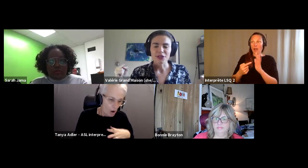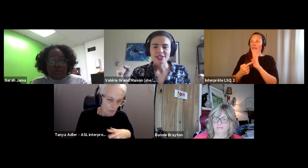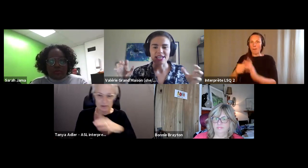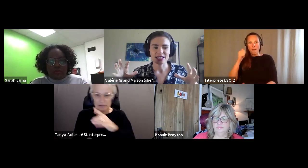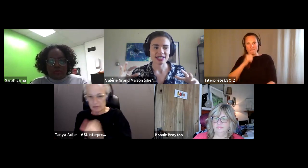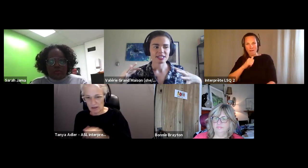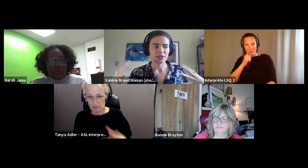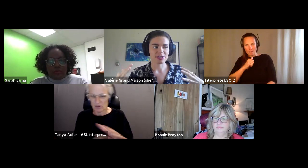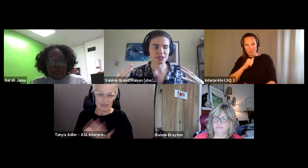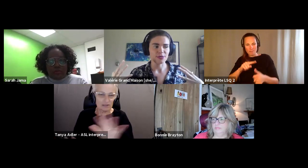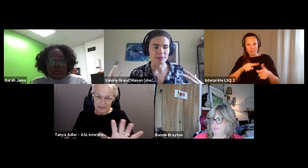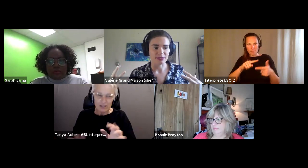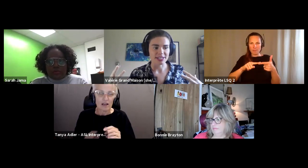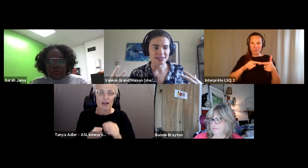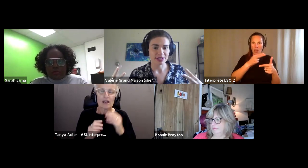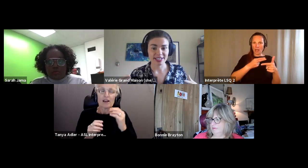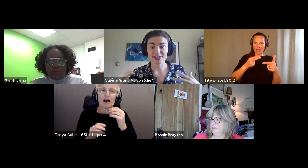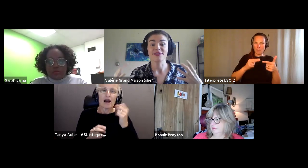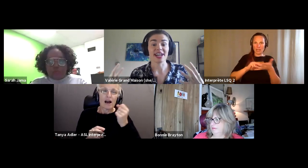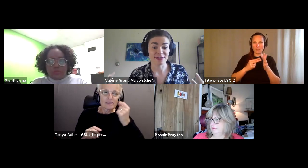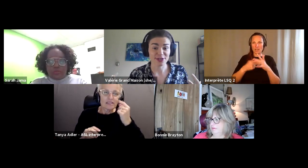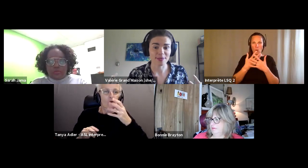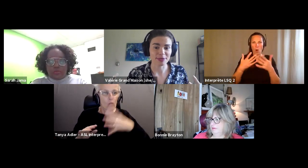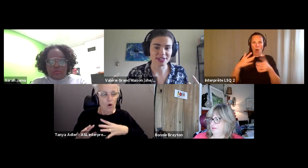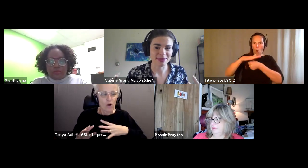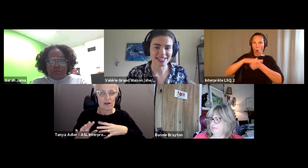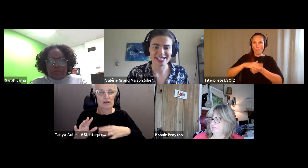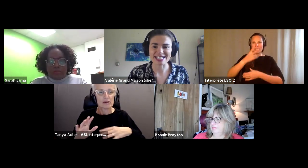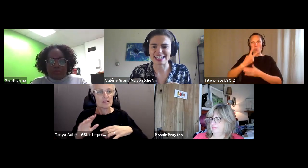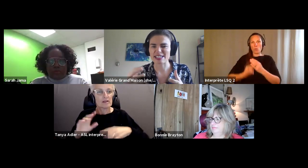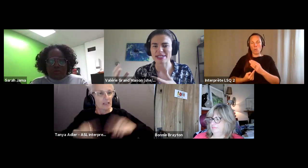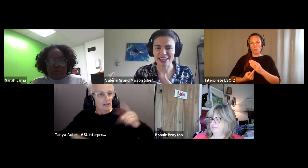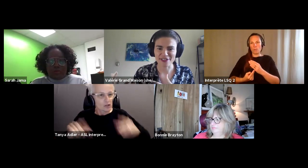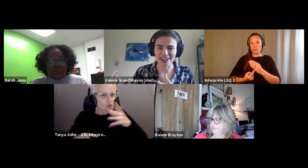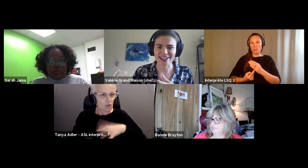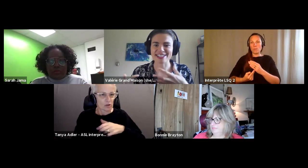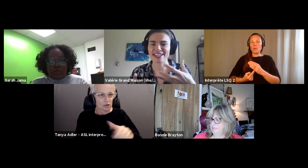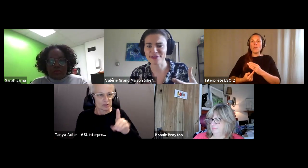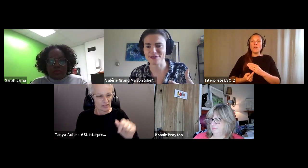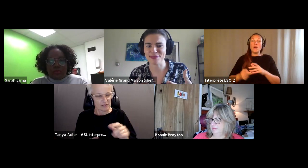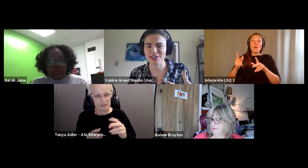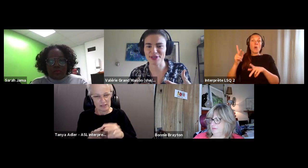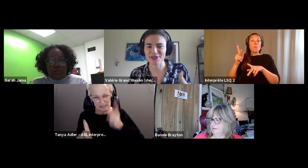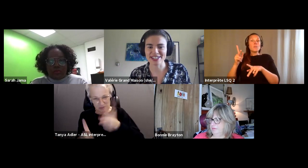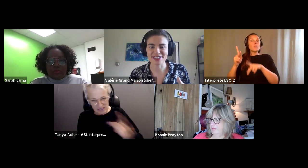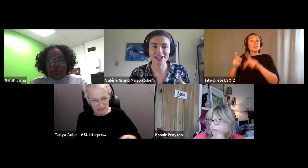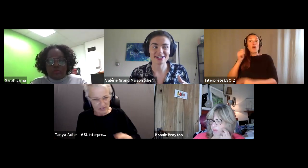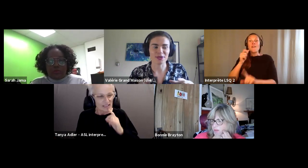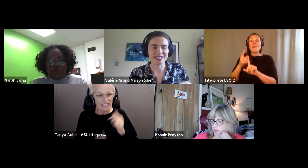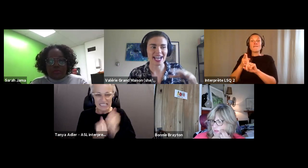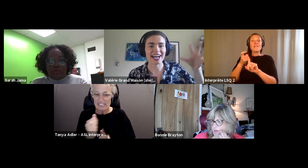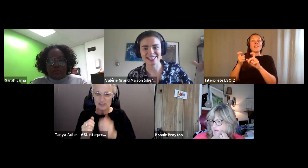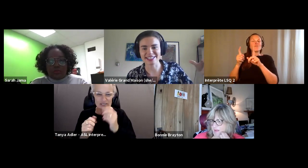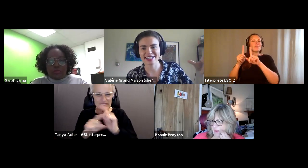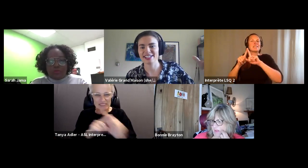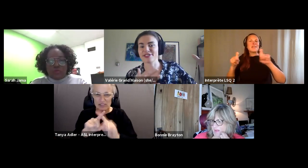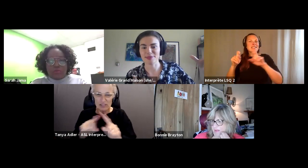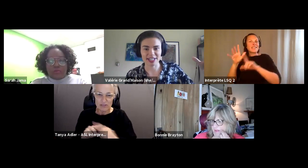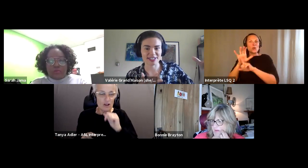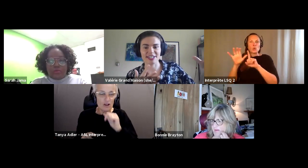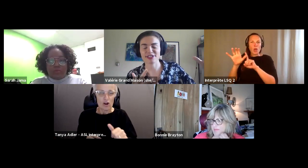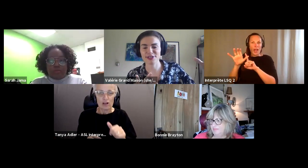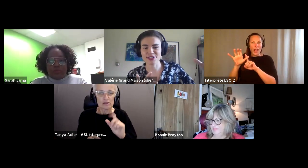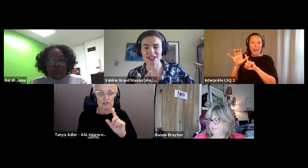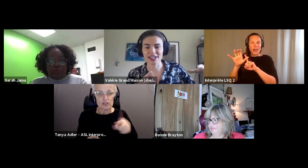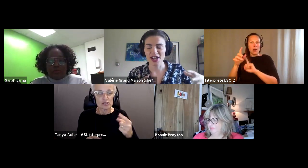Valérie Grand’Maison (she/elle): They understand that the experiences of women with disabilities of diverse women with disabilities is specific is different from each other it's not only heightened discrimination exclusion.